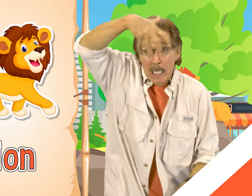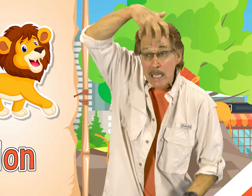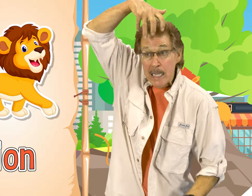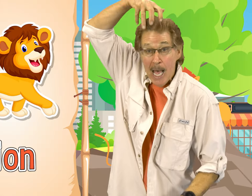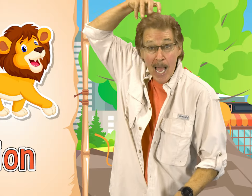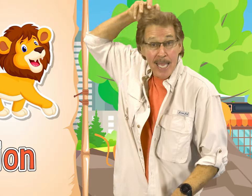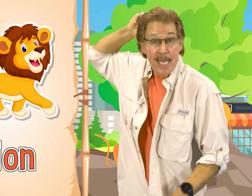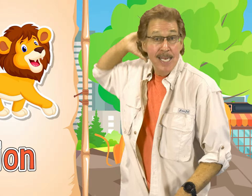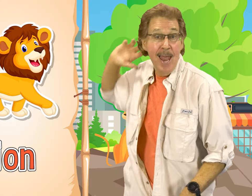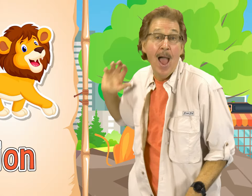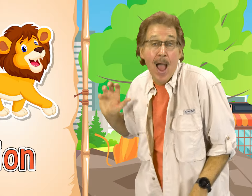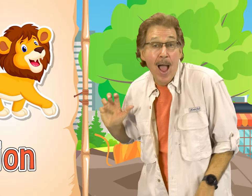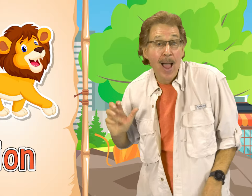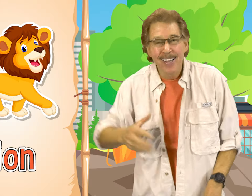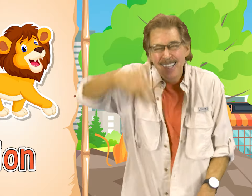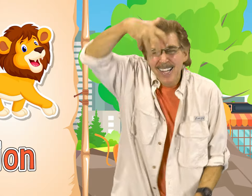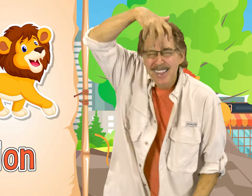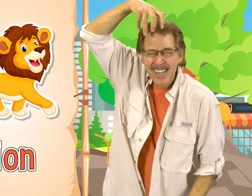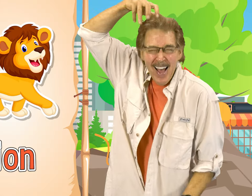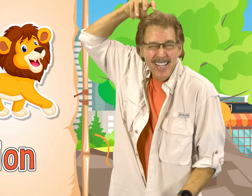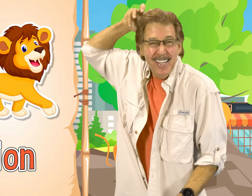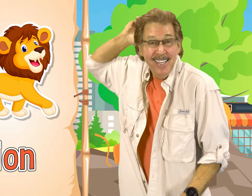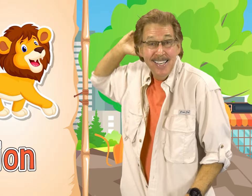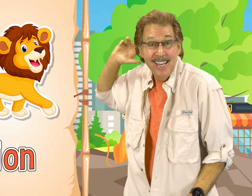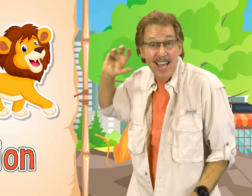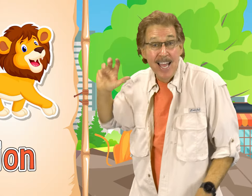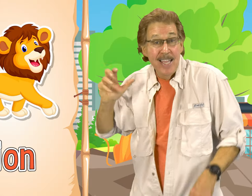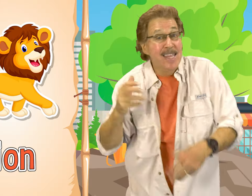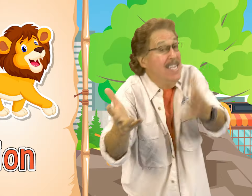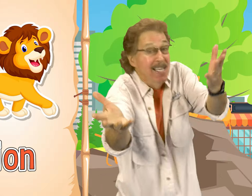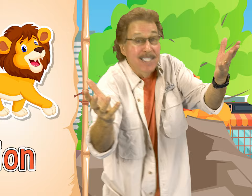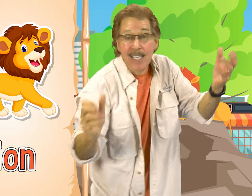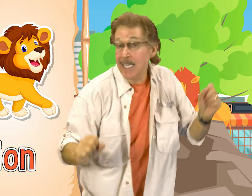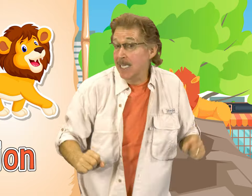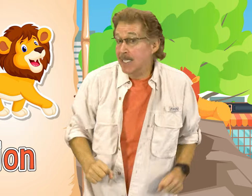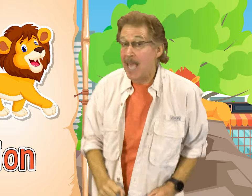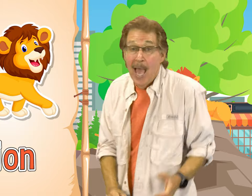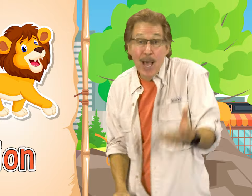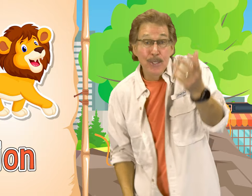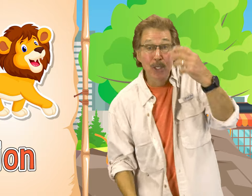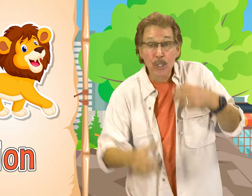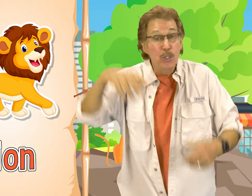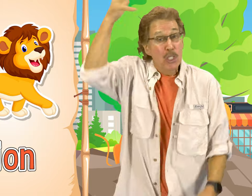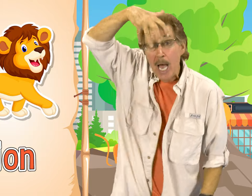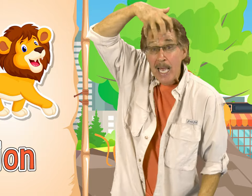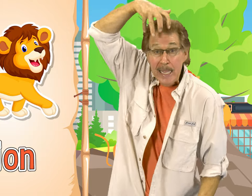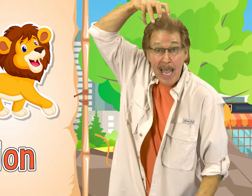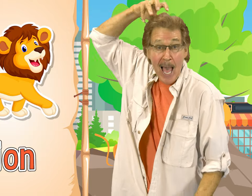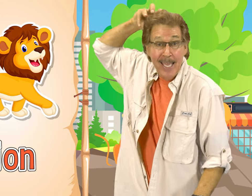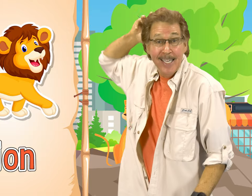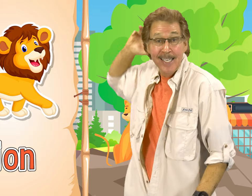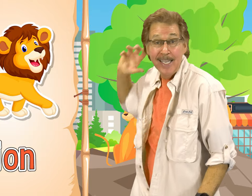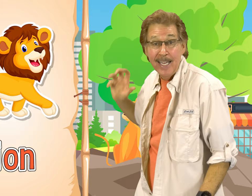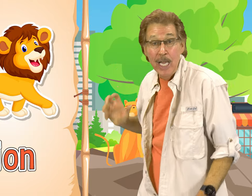Lion This is how you sign lion